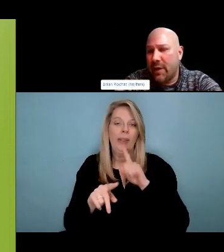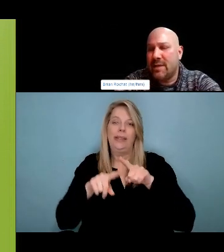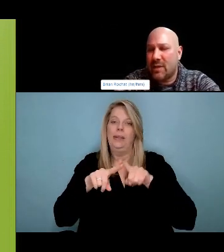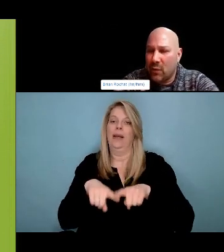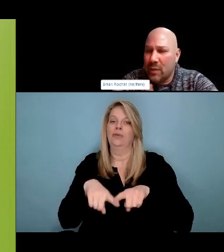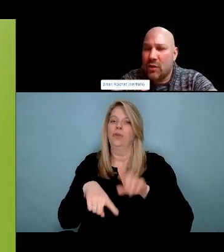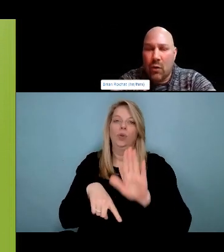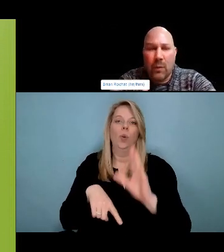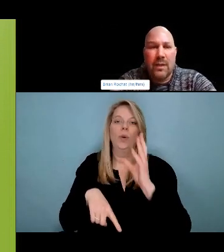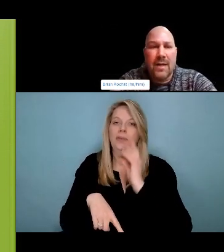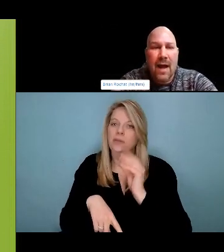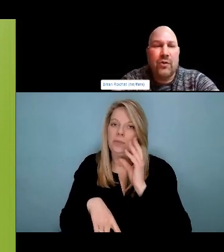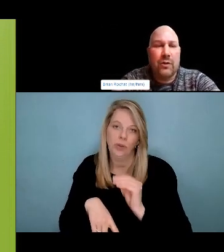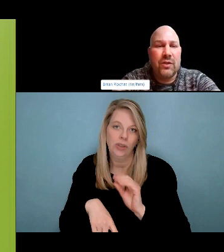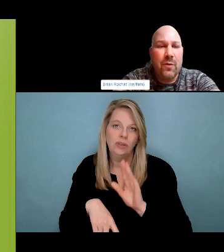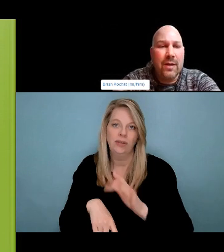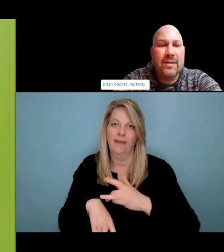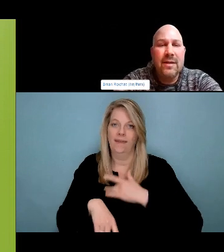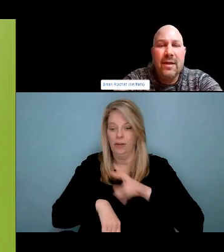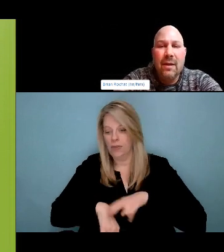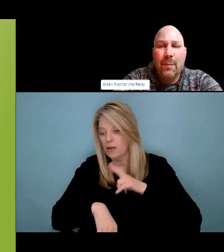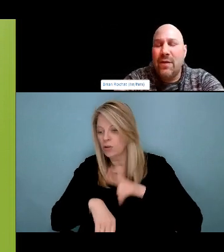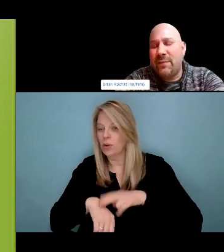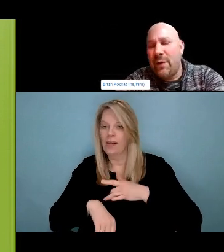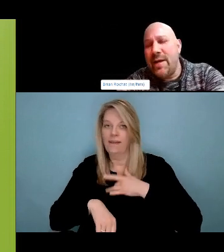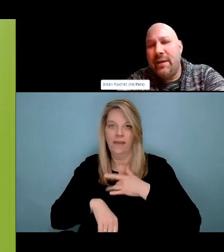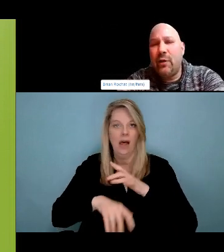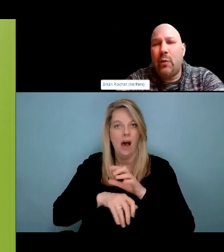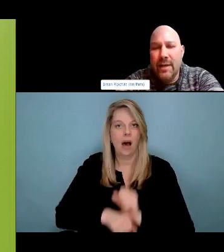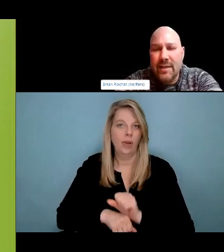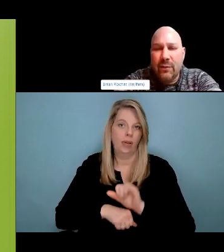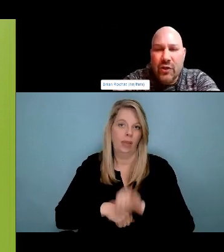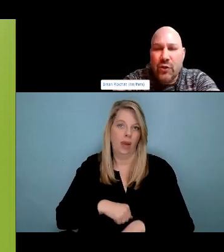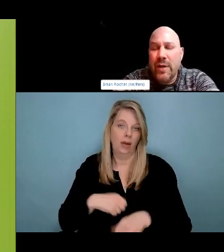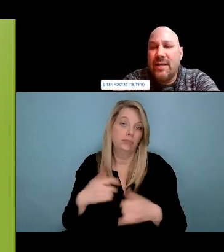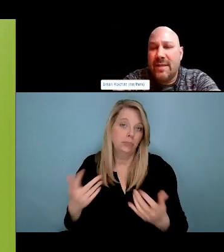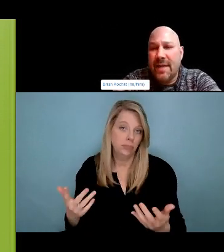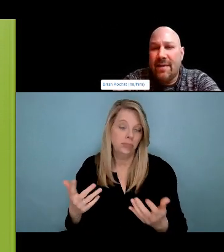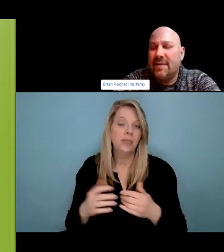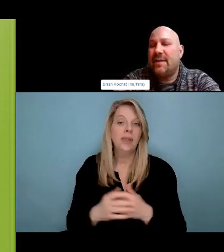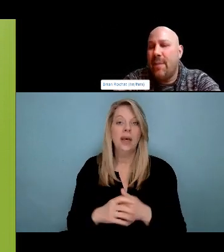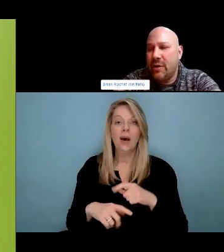understand that. When I was his age. I wanted to say, I wouldn't have said nothing.